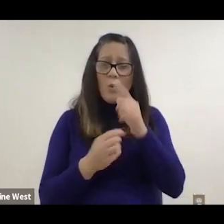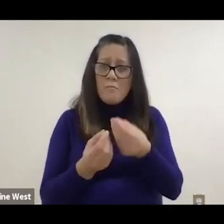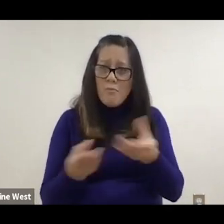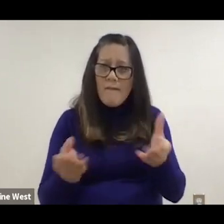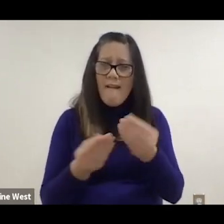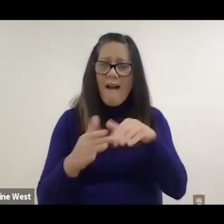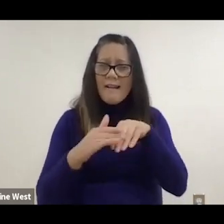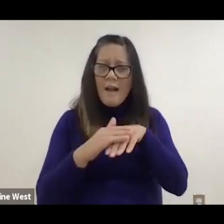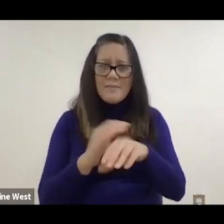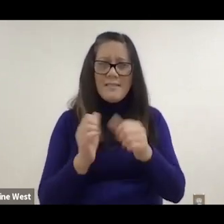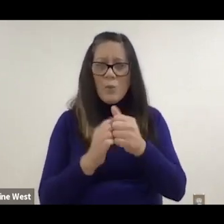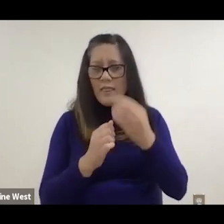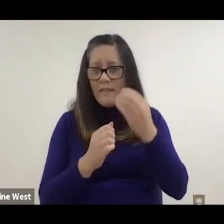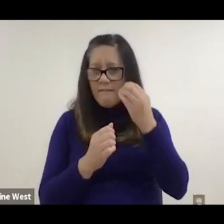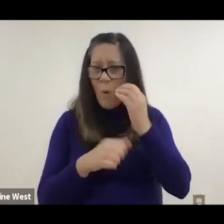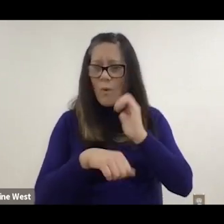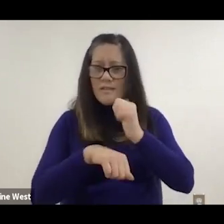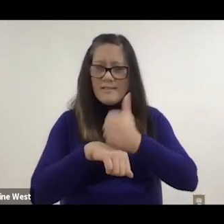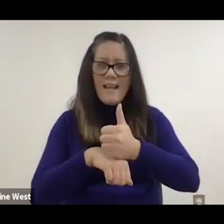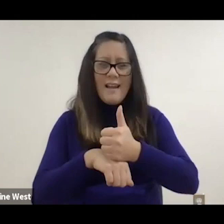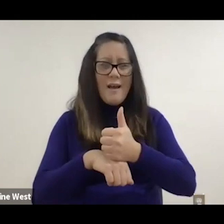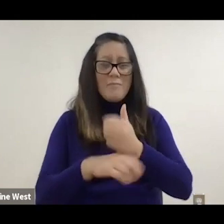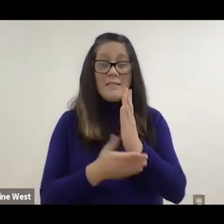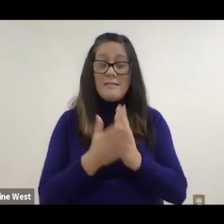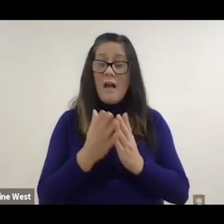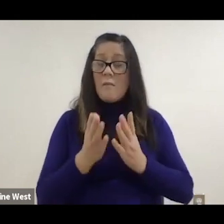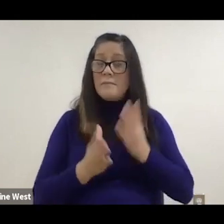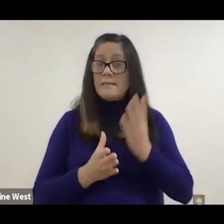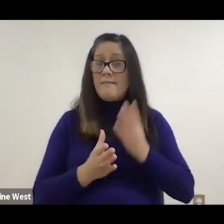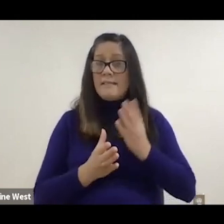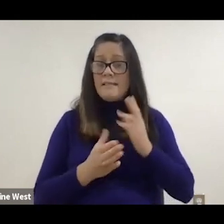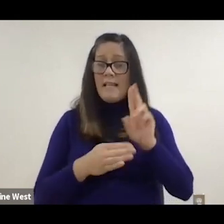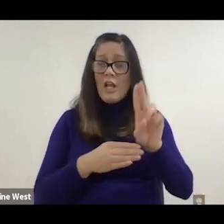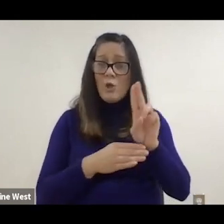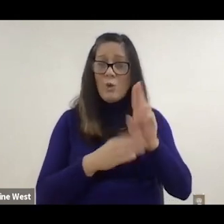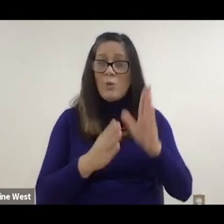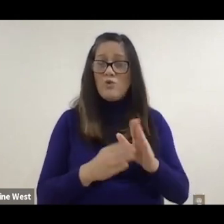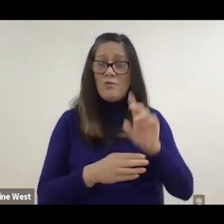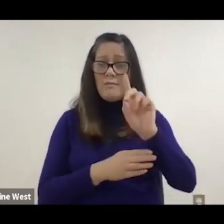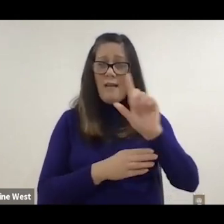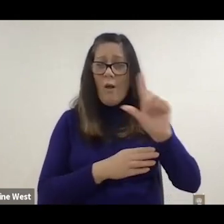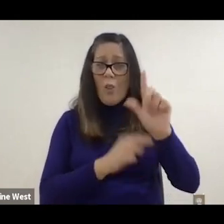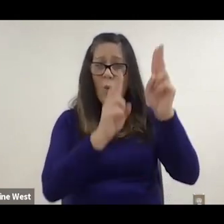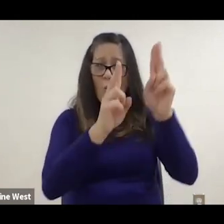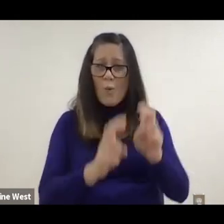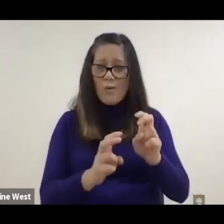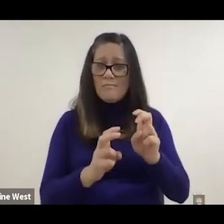this program with their with their phone actually some sophisticated users now download it and